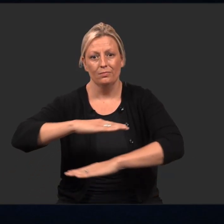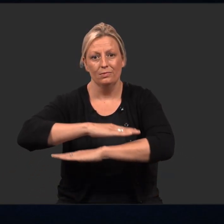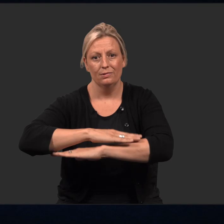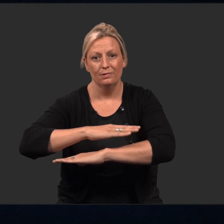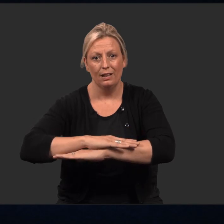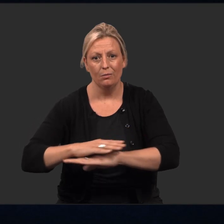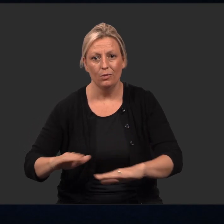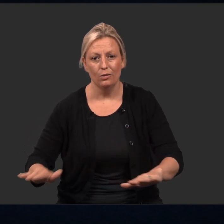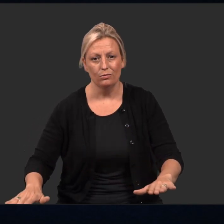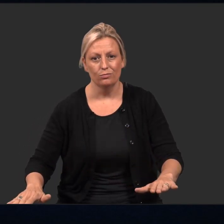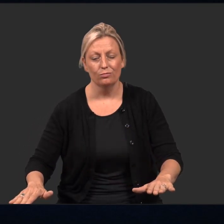the table,